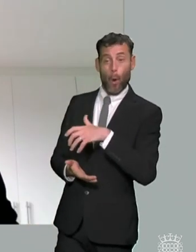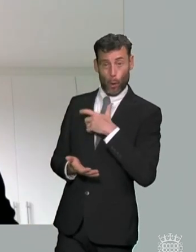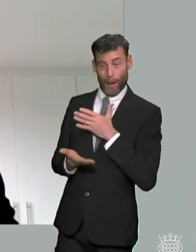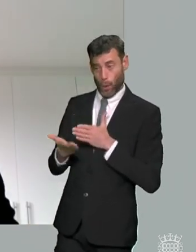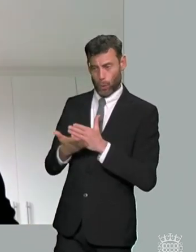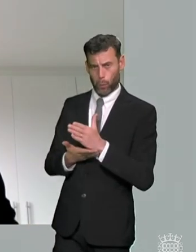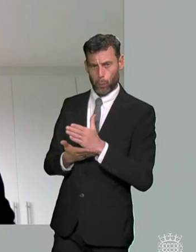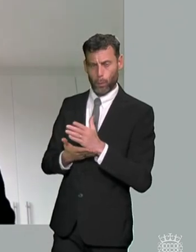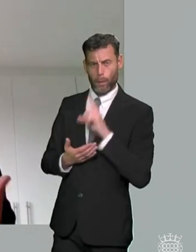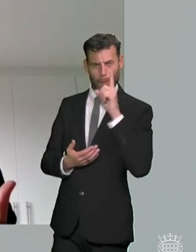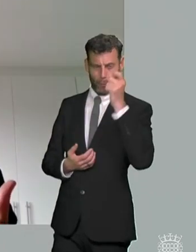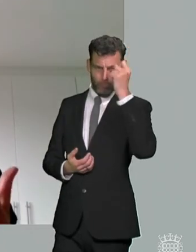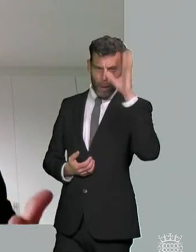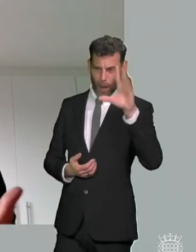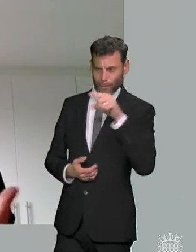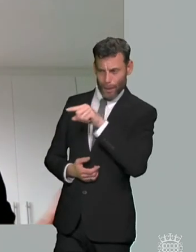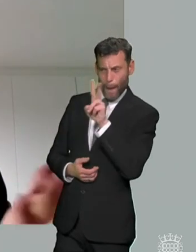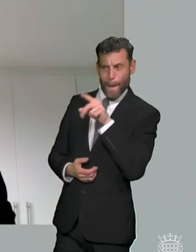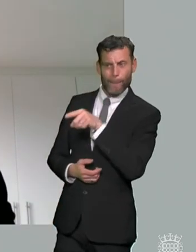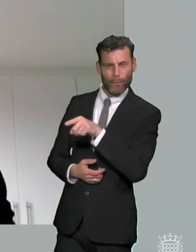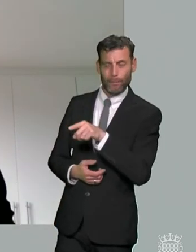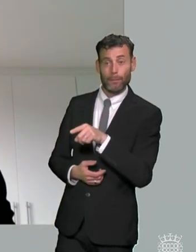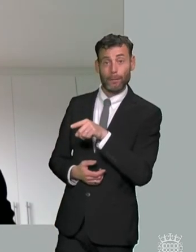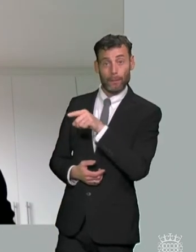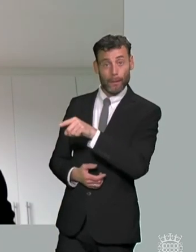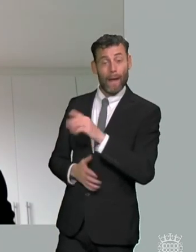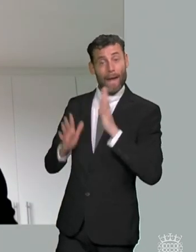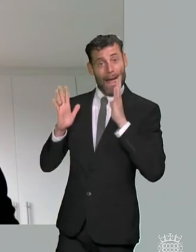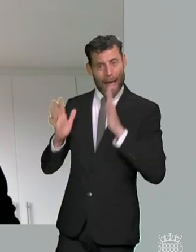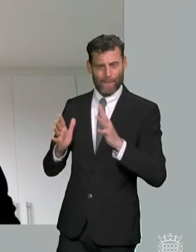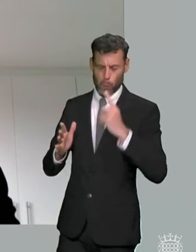through to us or that they're the most persistent people who know how to navigate the system one of